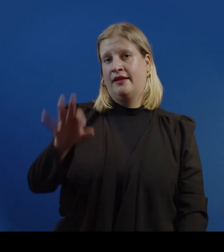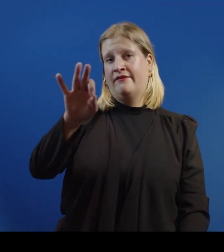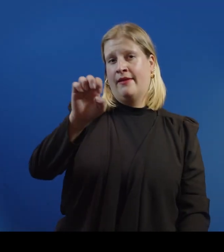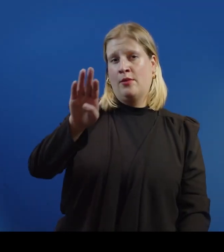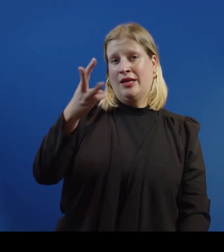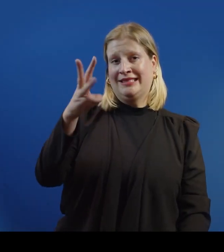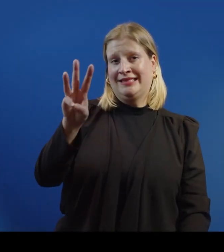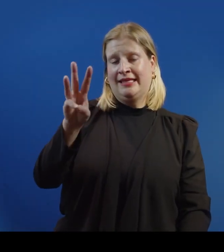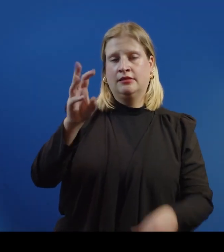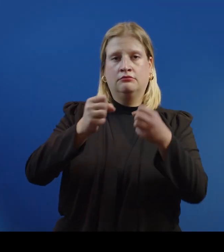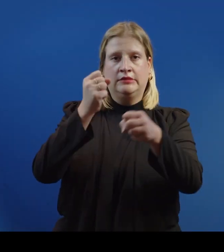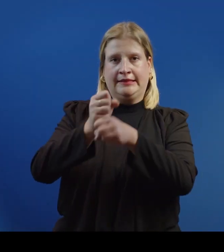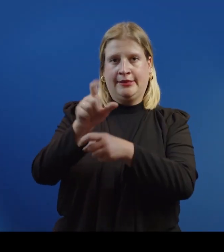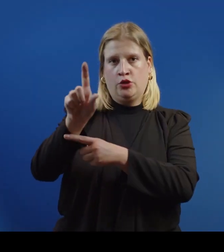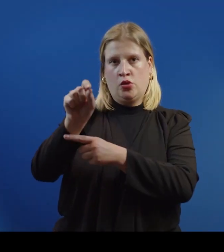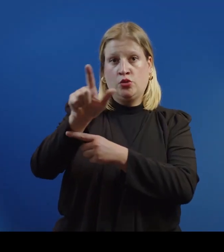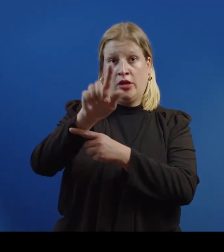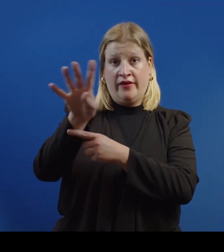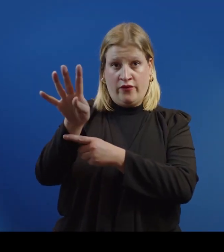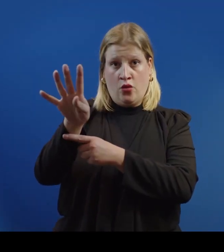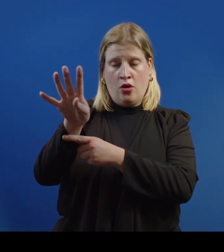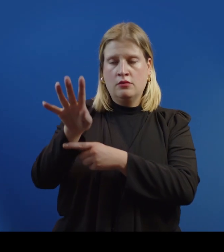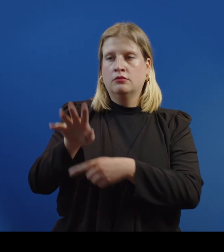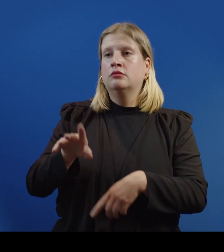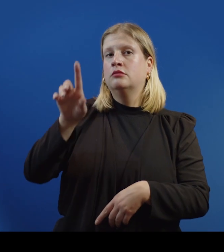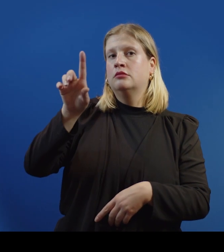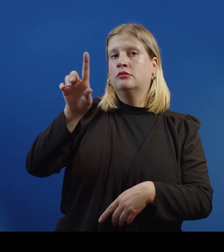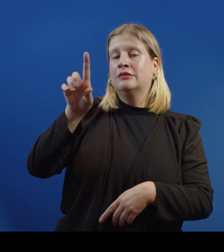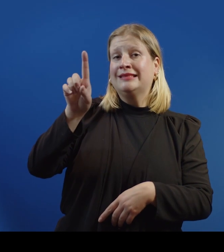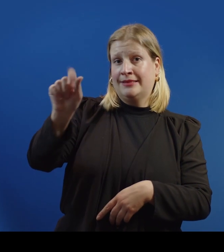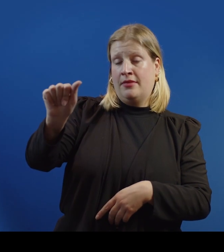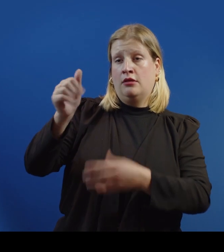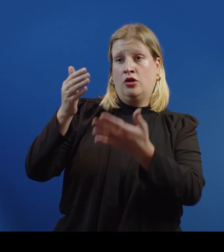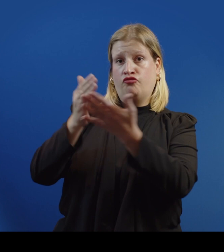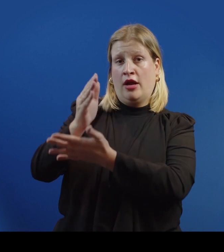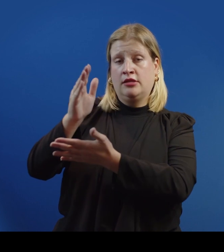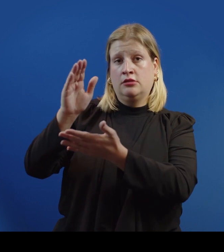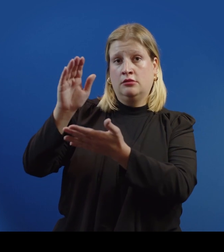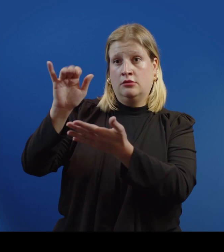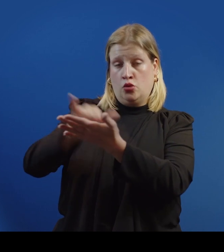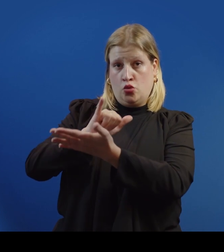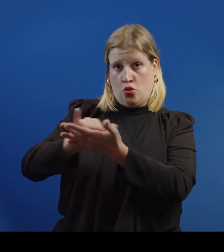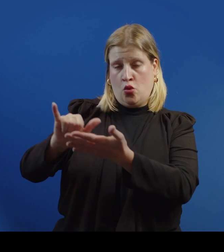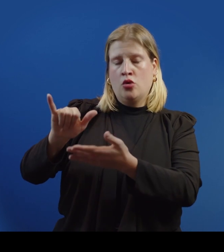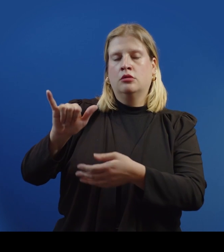[Narrator] On February 6th, 2024, Disability Rights New York filed a lawsuit